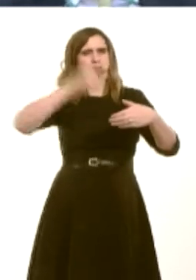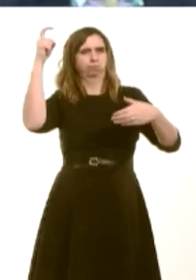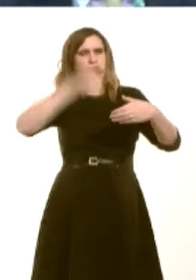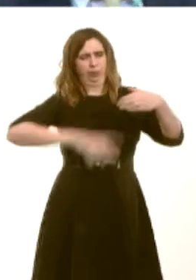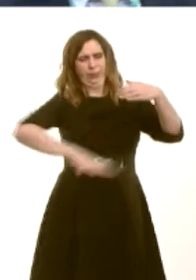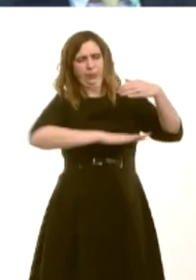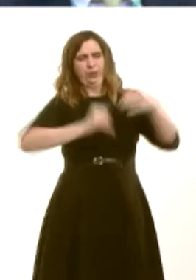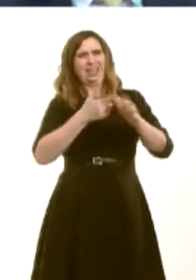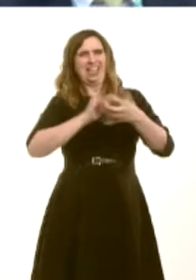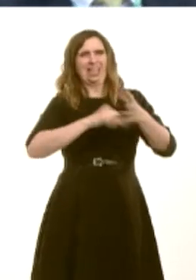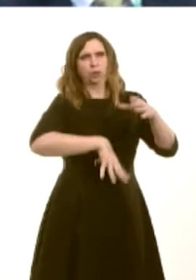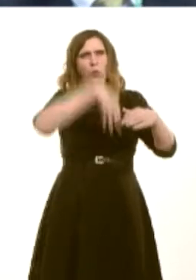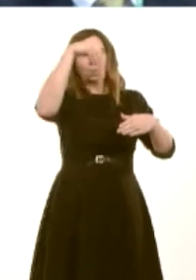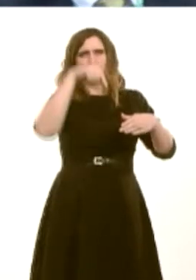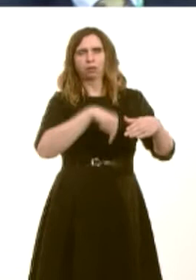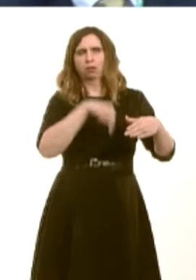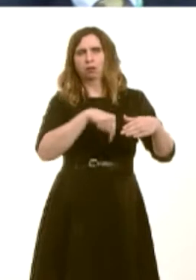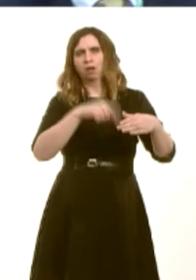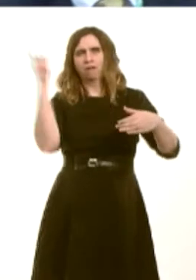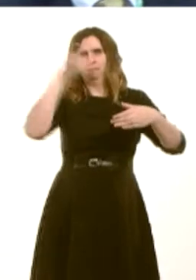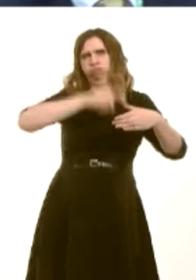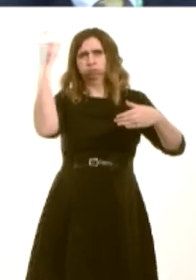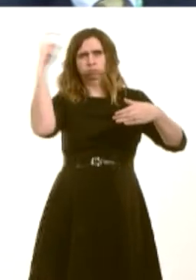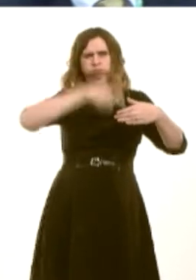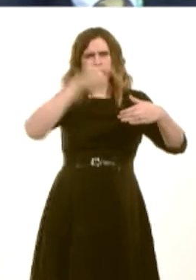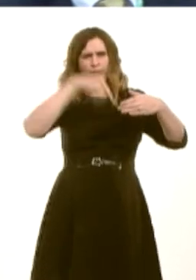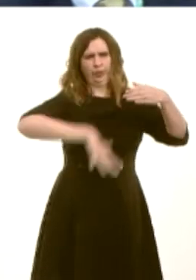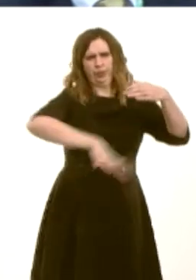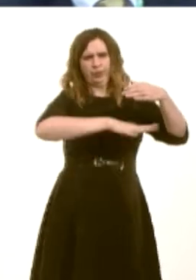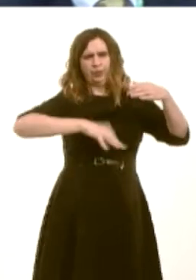the Welsh Governmentís stance on fracking, which I wholly agree with, what attitude is